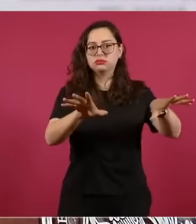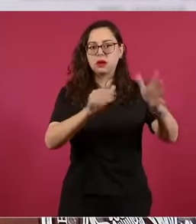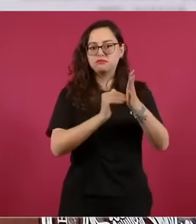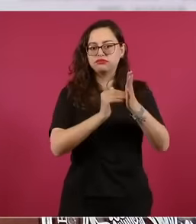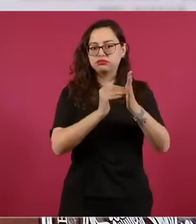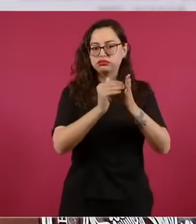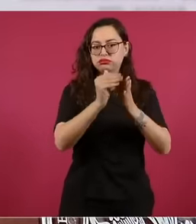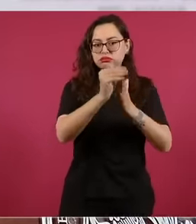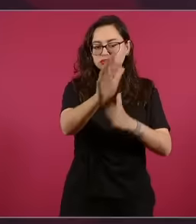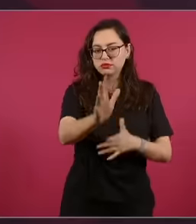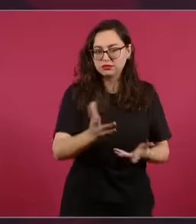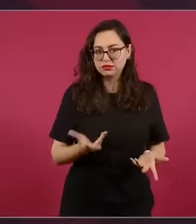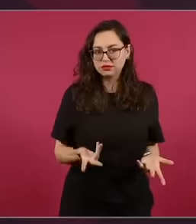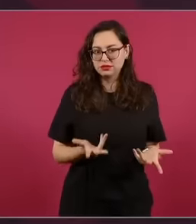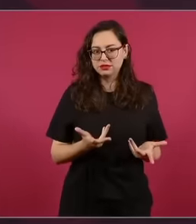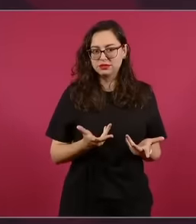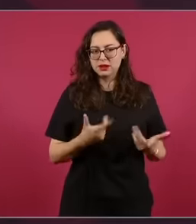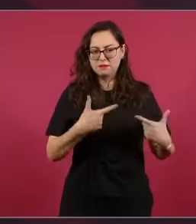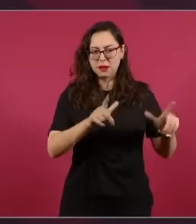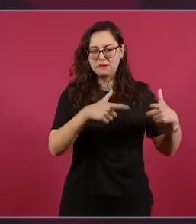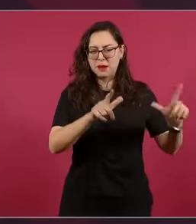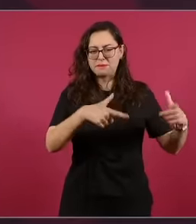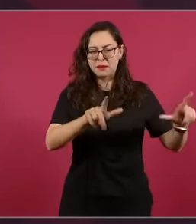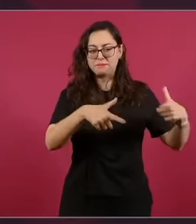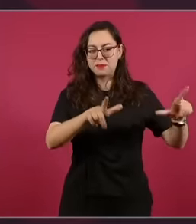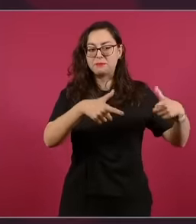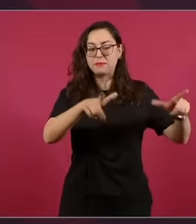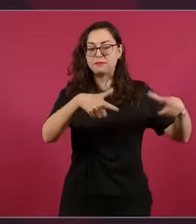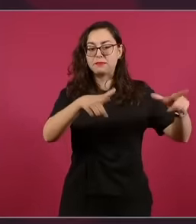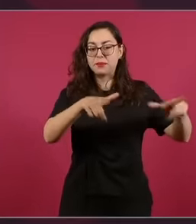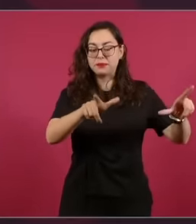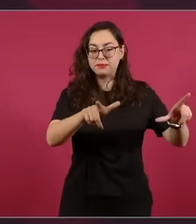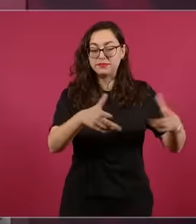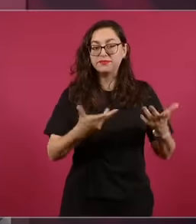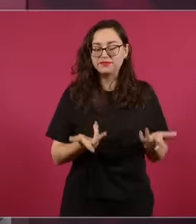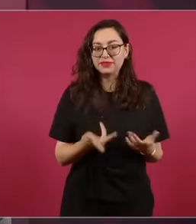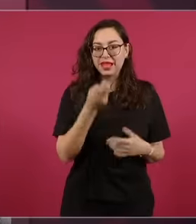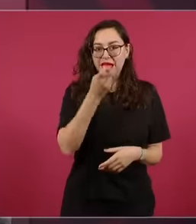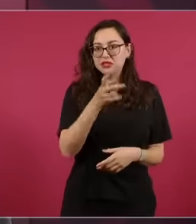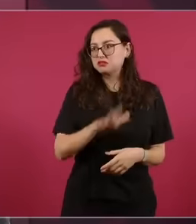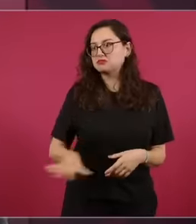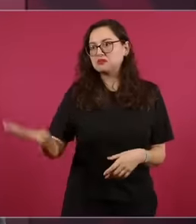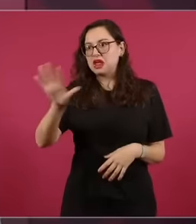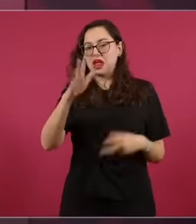message and who